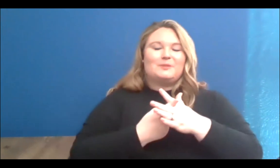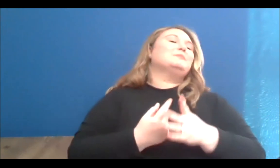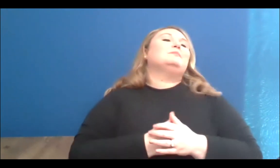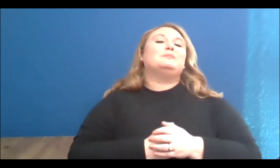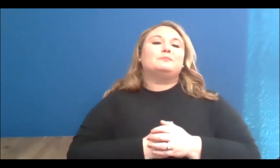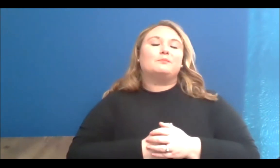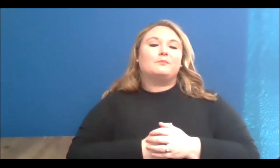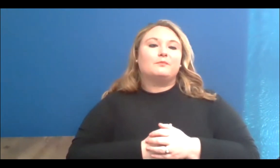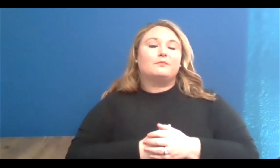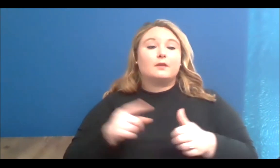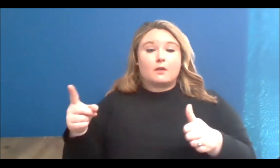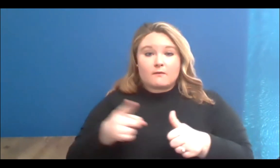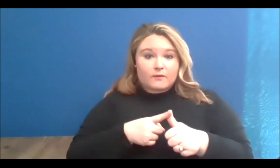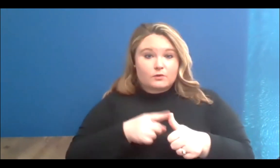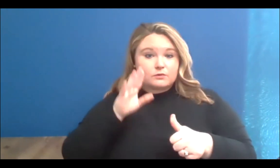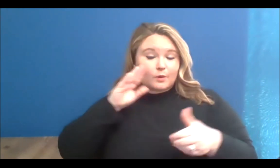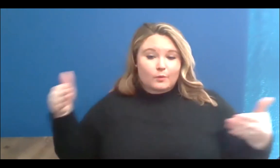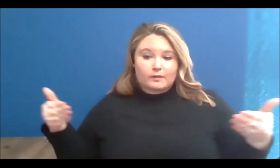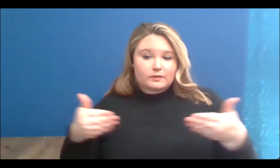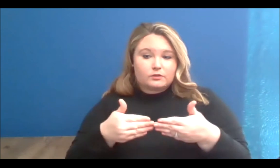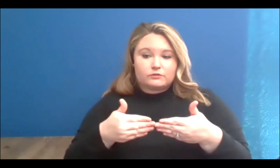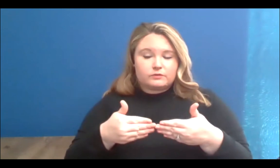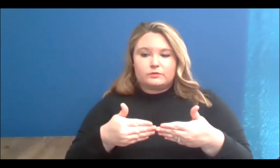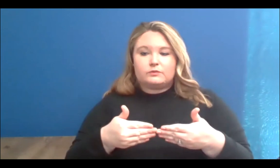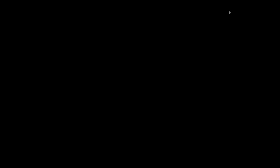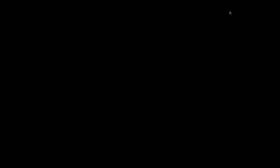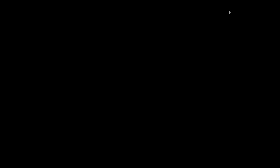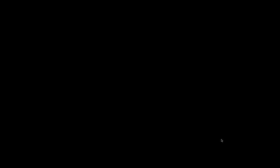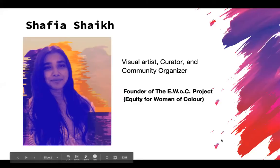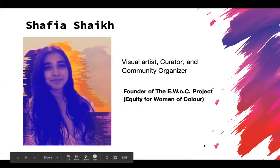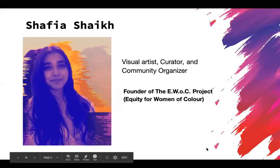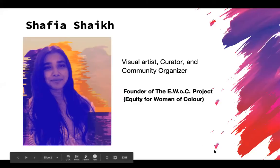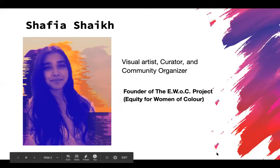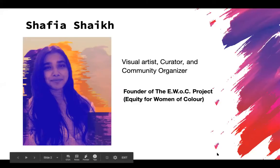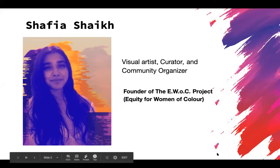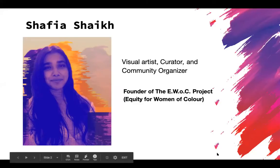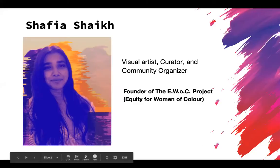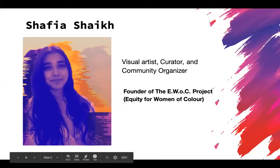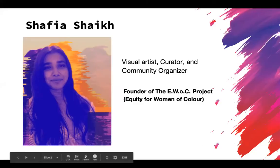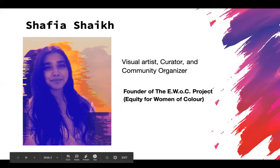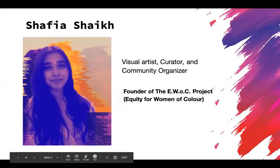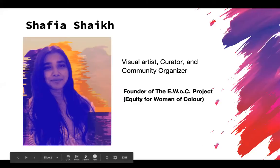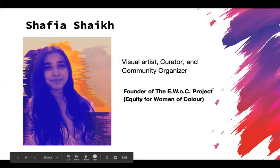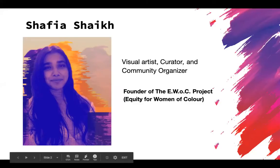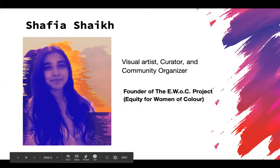I am going to start by introducing Shafia Shaikh